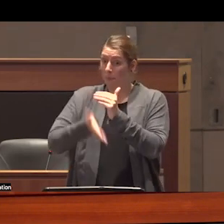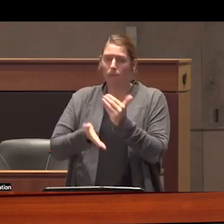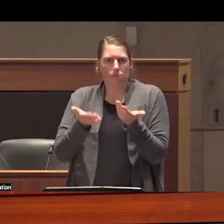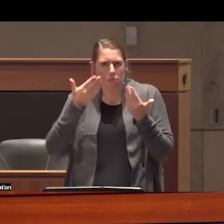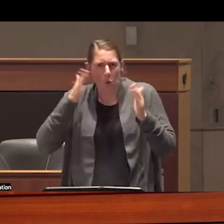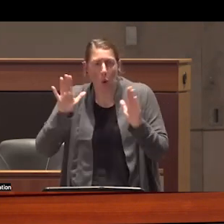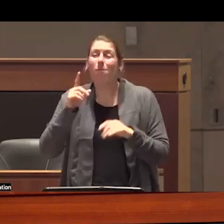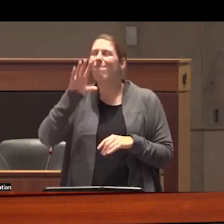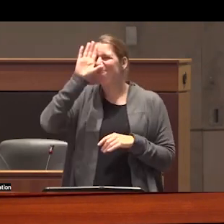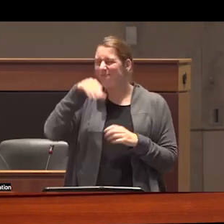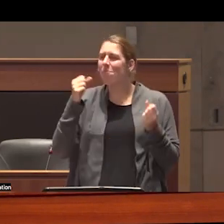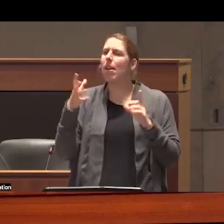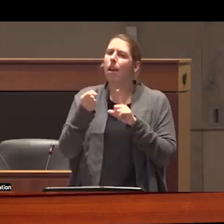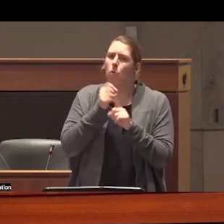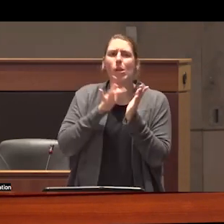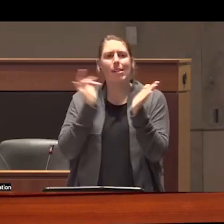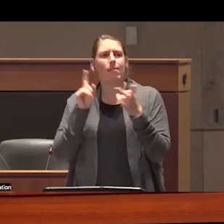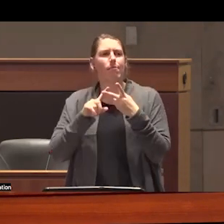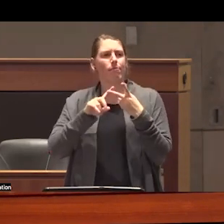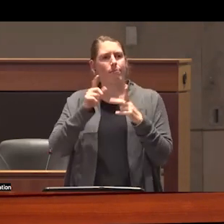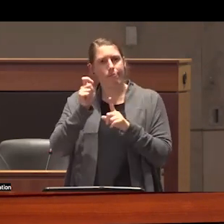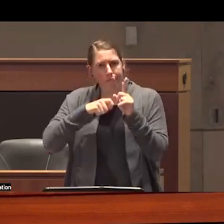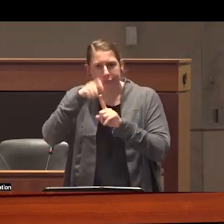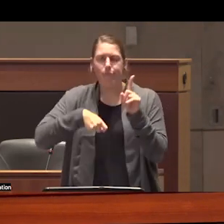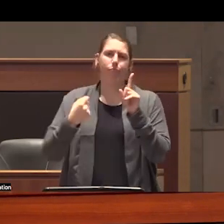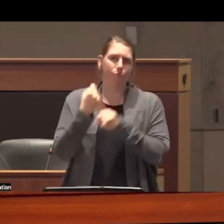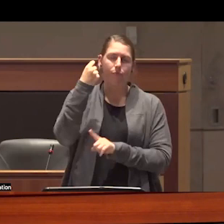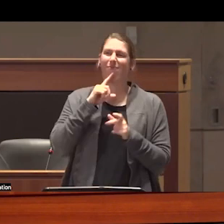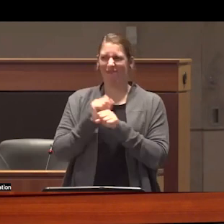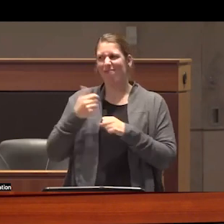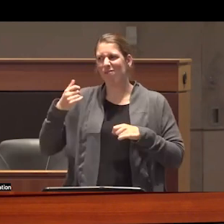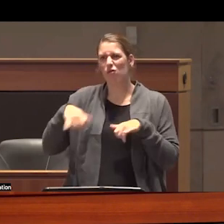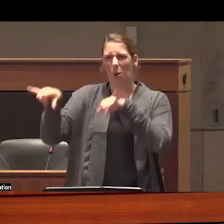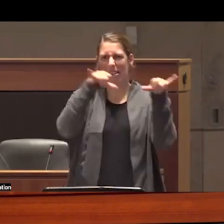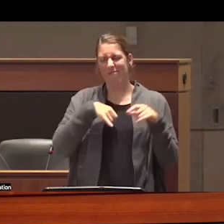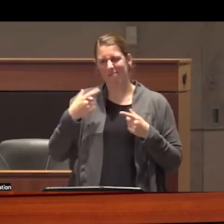abuse assault and death within treatment centers are far more common than they should be we also